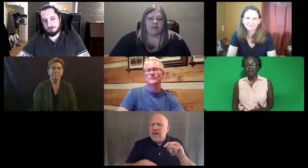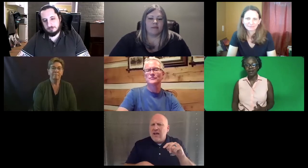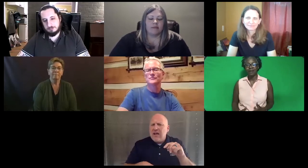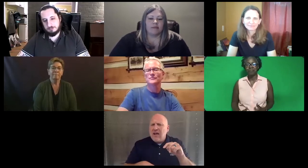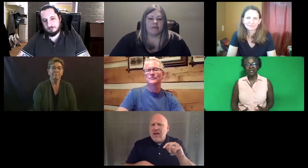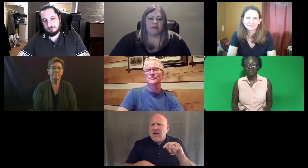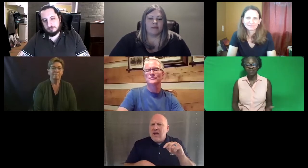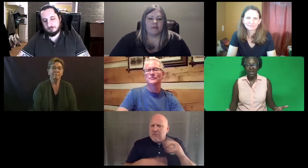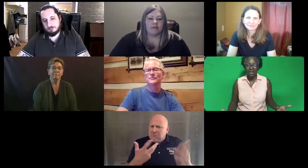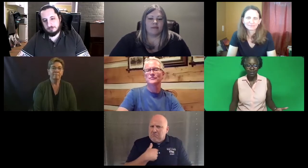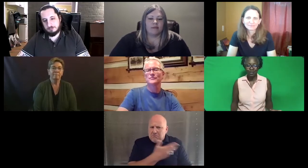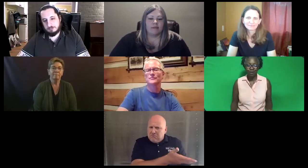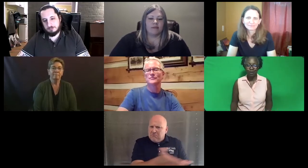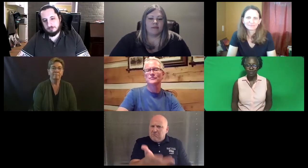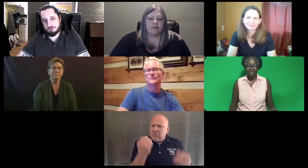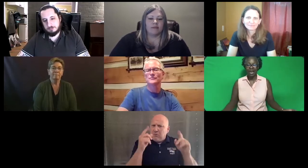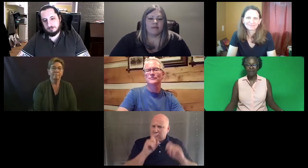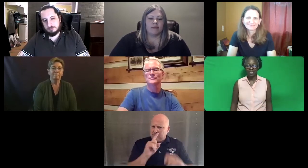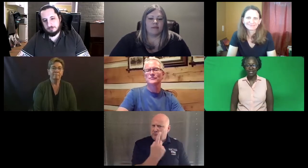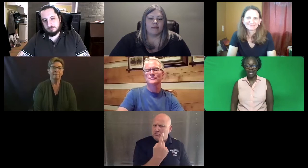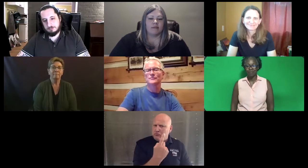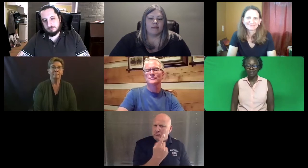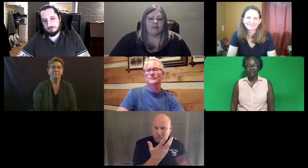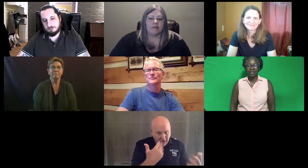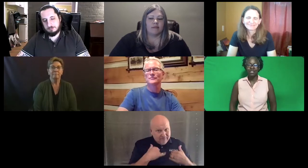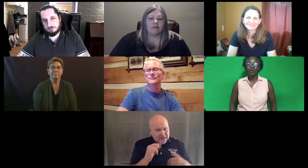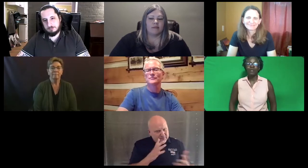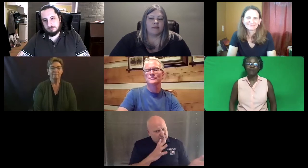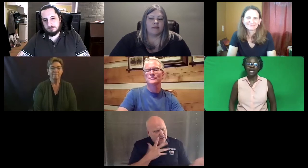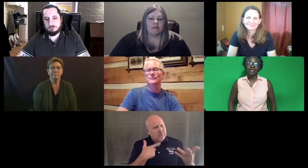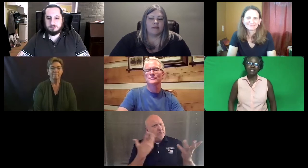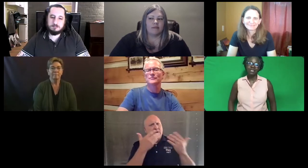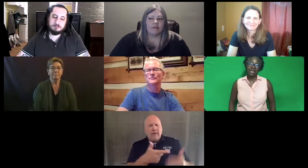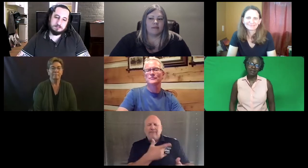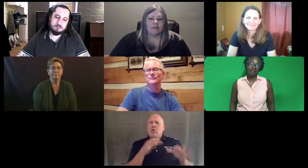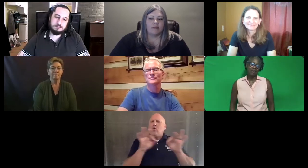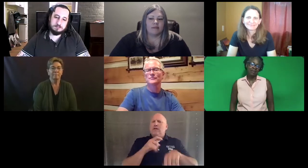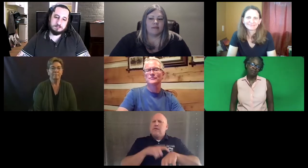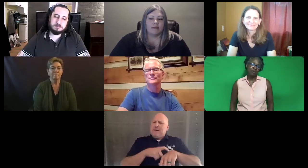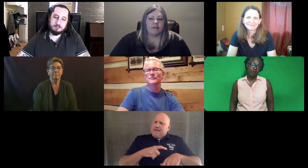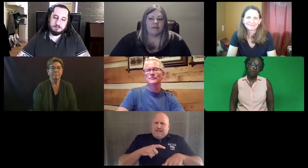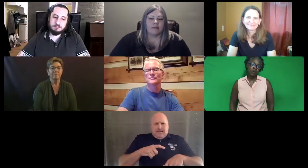You can't be an interpreter with just half the exam. So we invited them to take the performance part first.